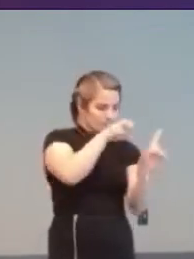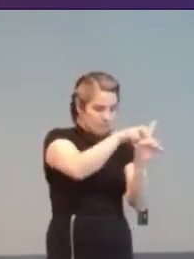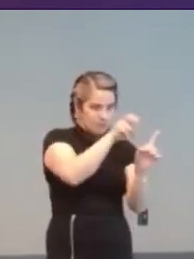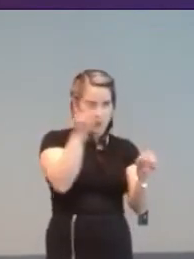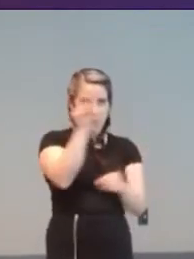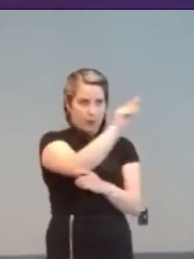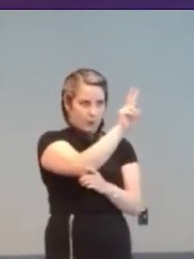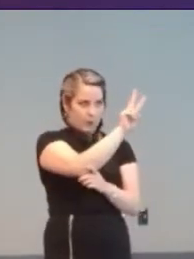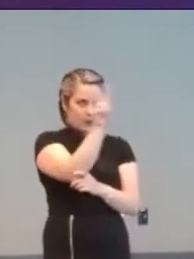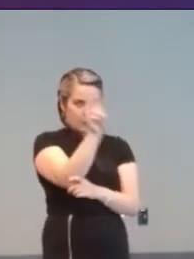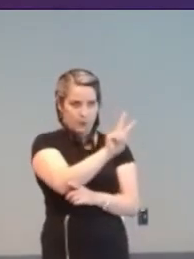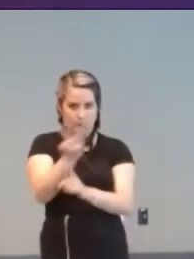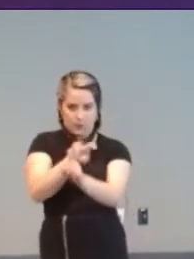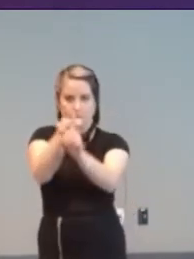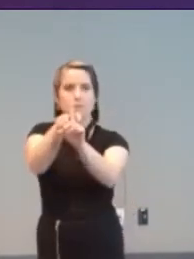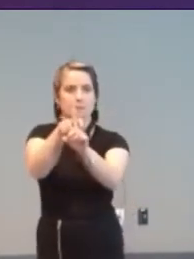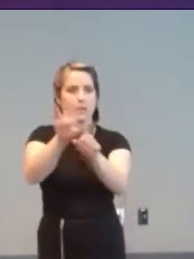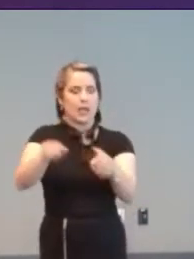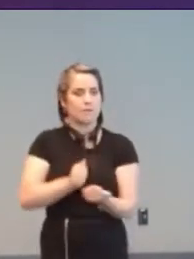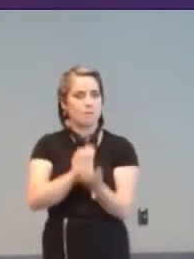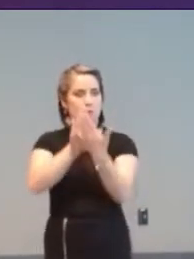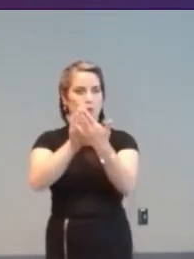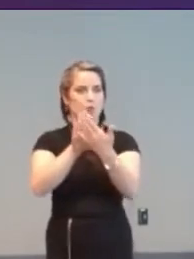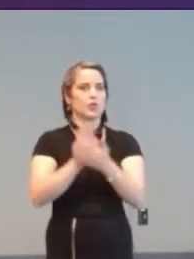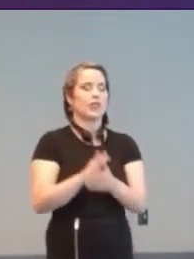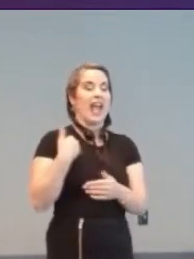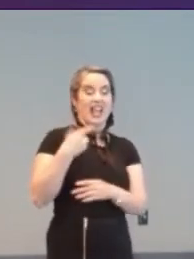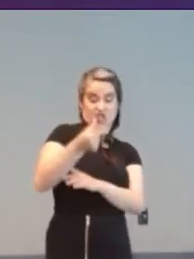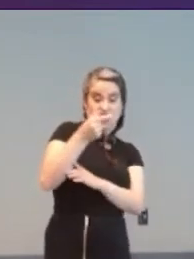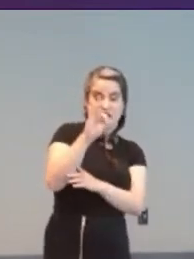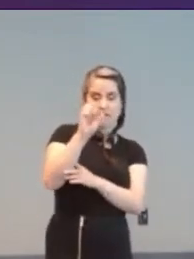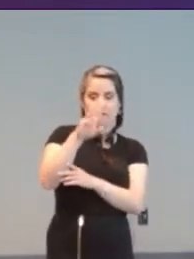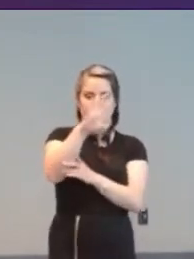They feared that under extreme G-forces, astronauts might find themselves unable